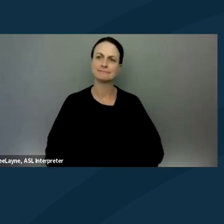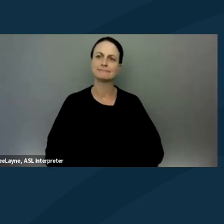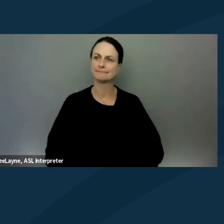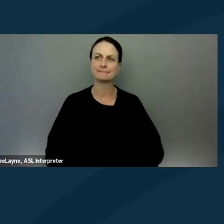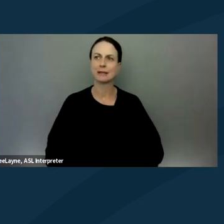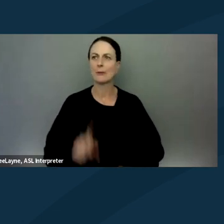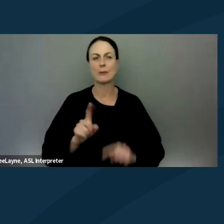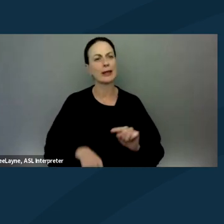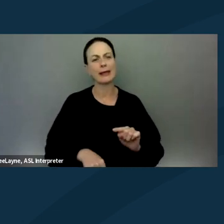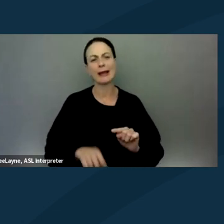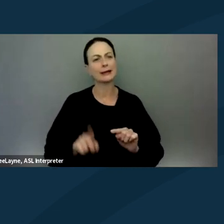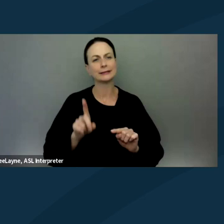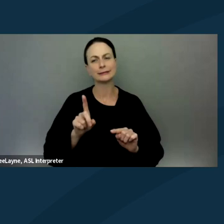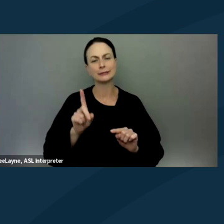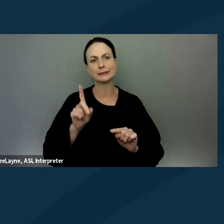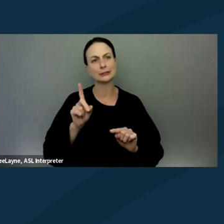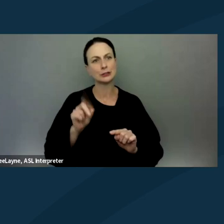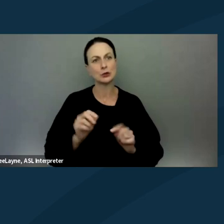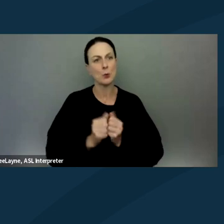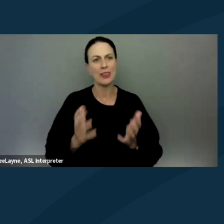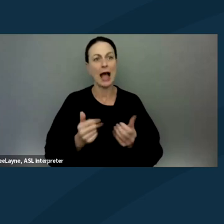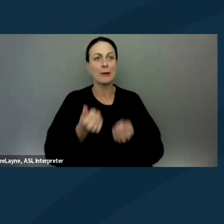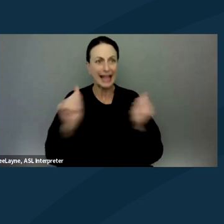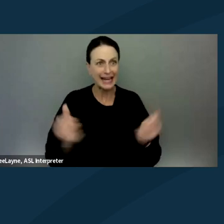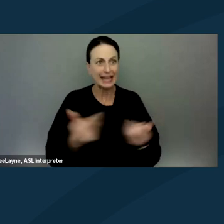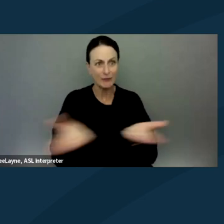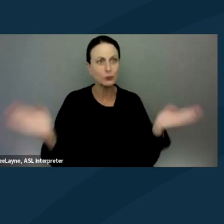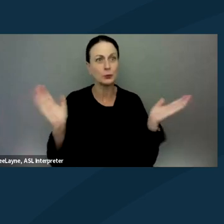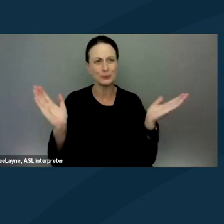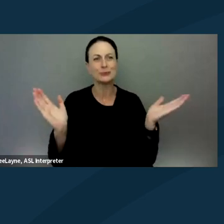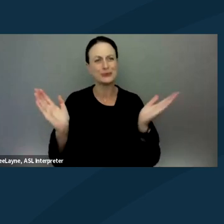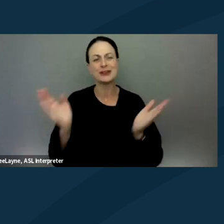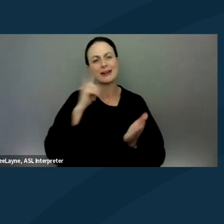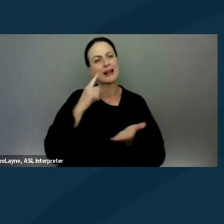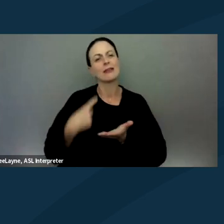without the participation of anyone. And I think we talk about the need